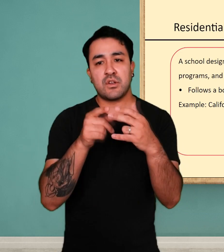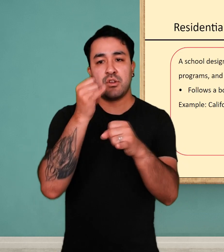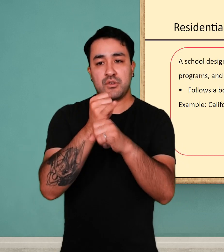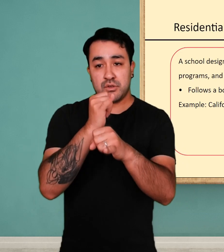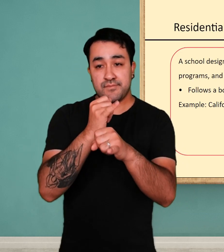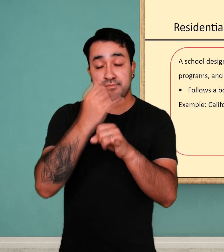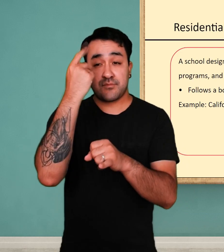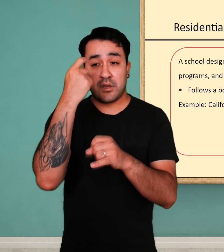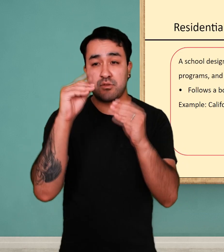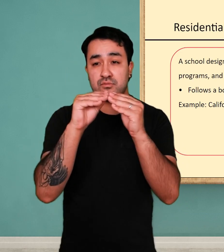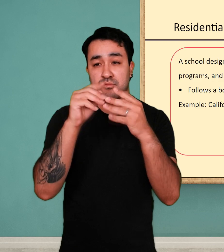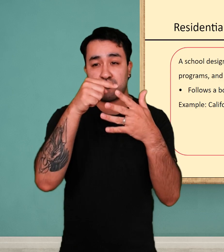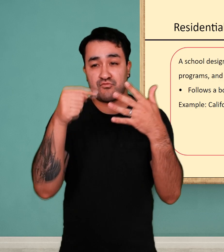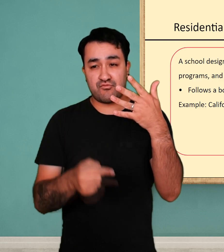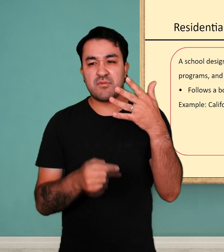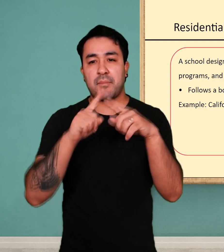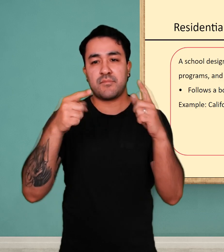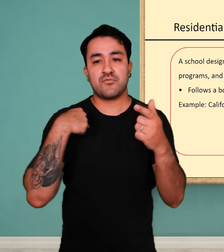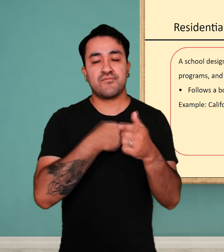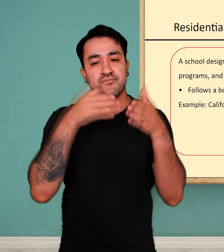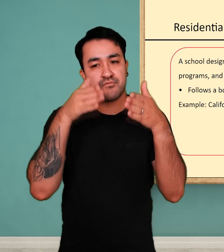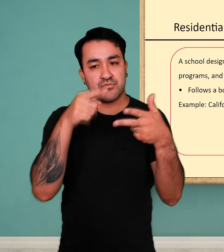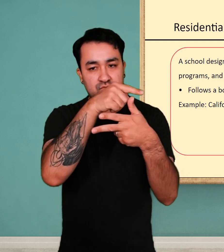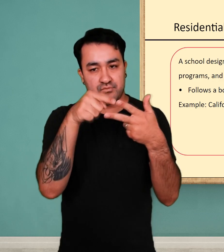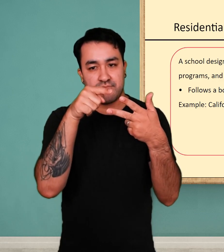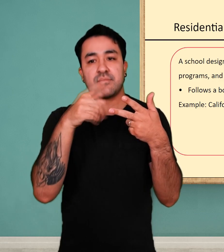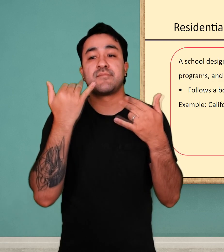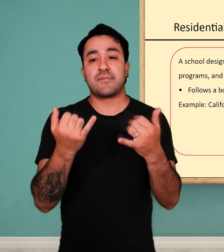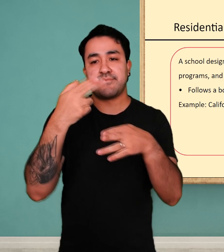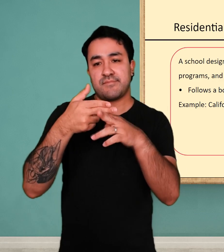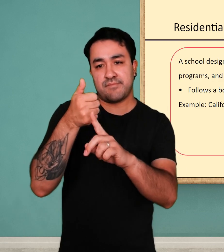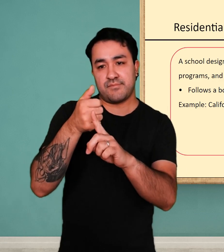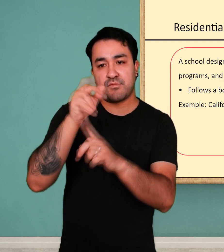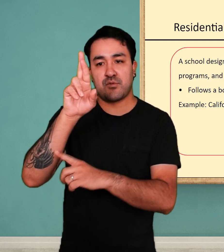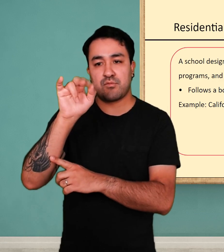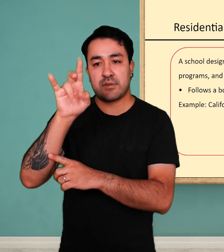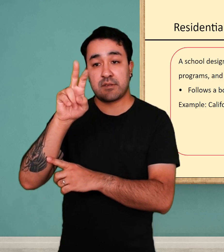The last type we will cover, and there are more categories we could discuss, is residential